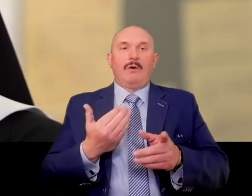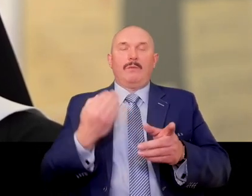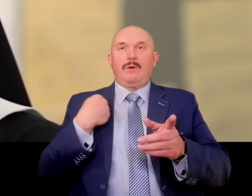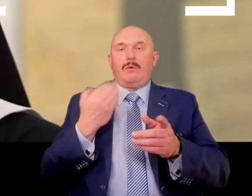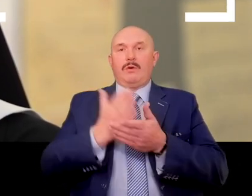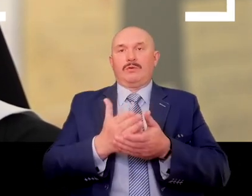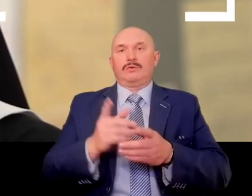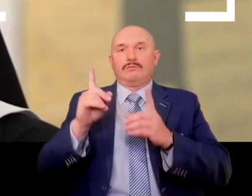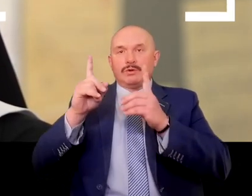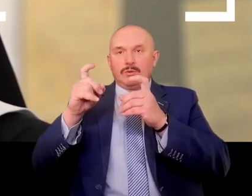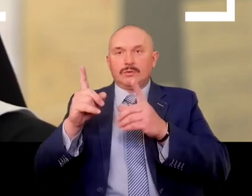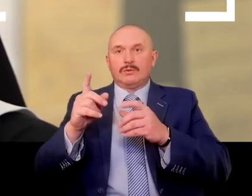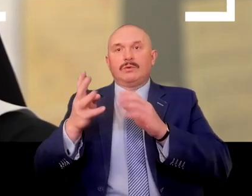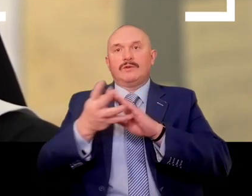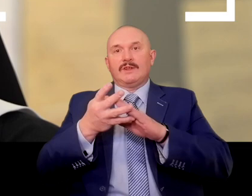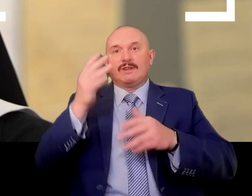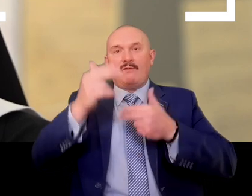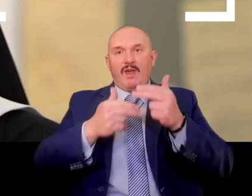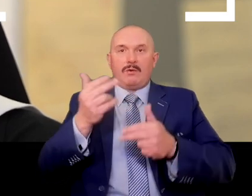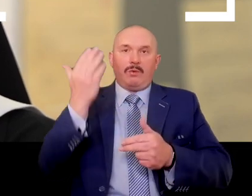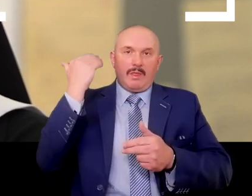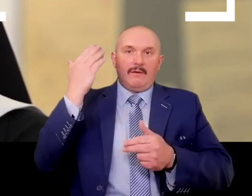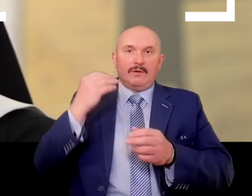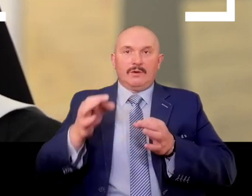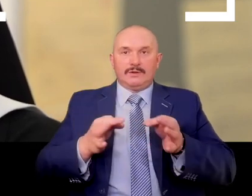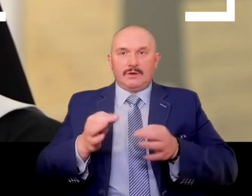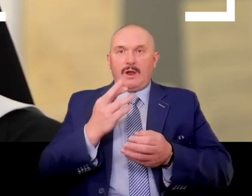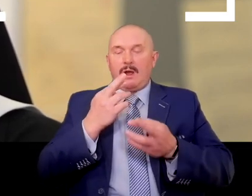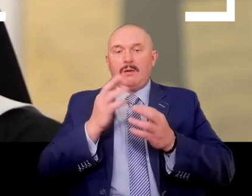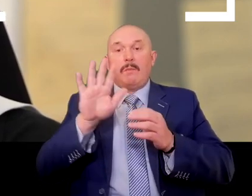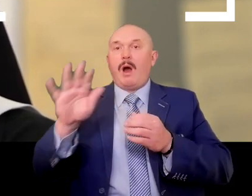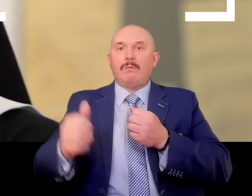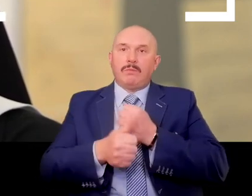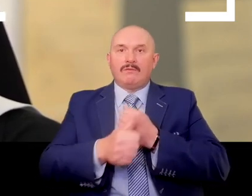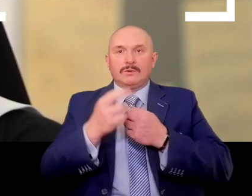in Wejherowo since the beginning of the 19th century was in danger of closing for various reasons